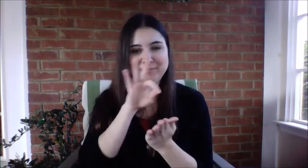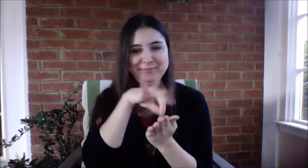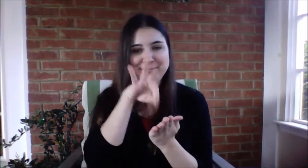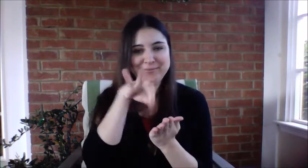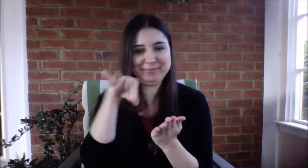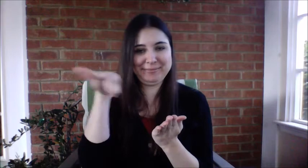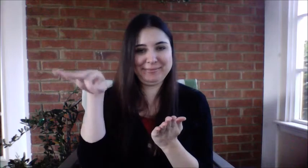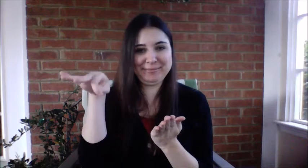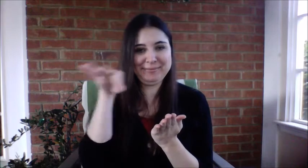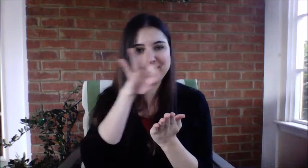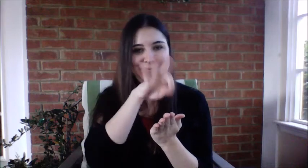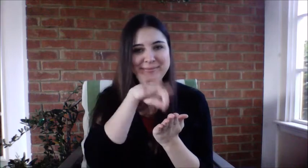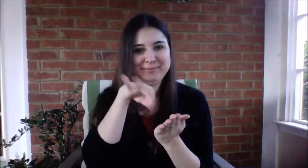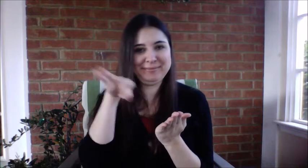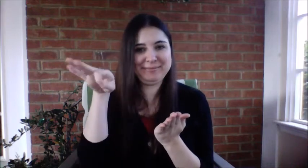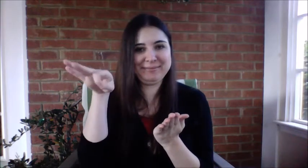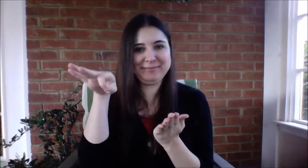[demonstrates sign]